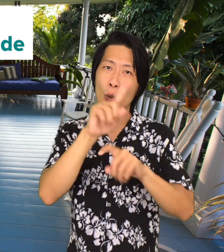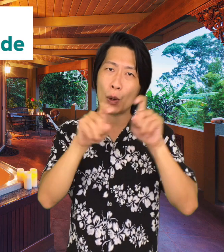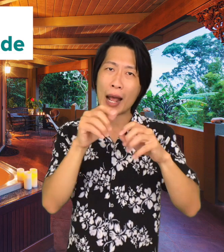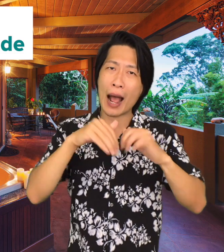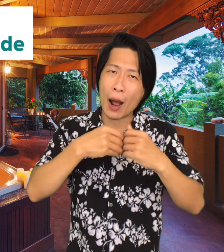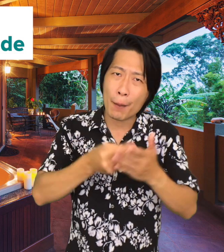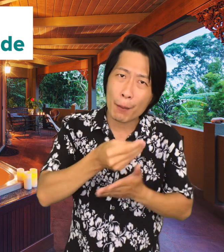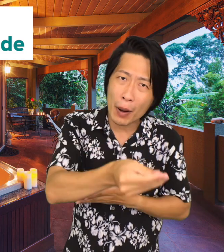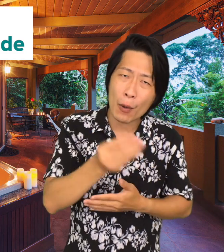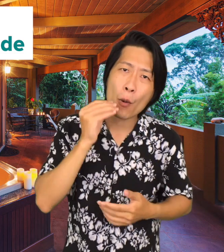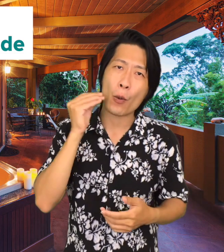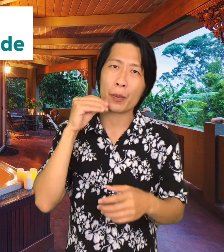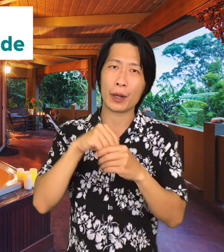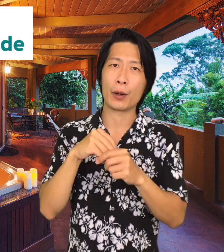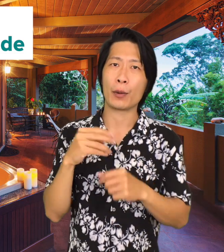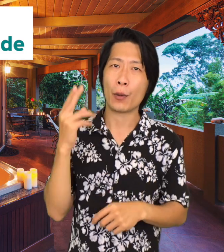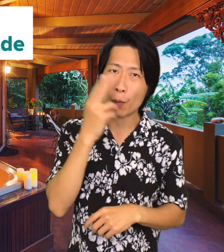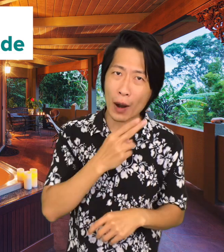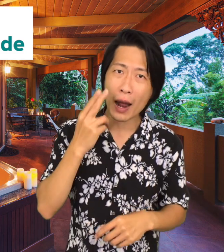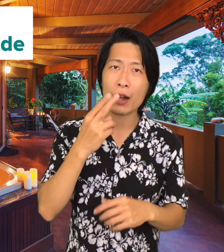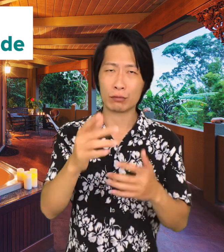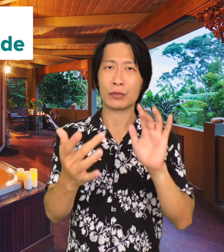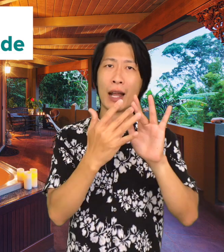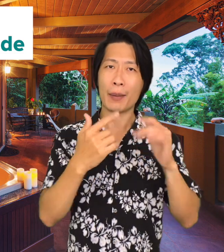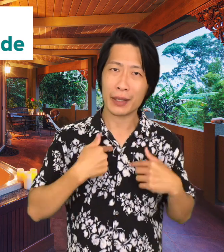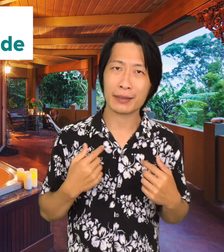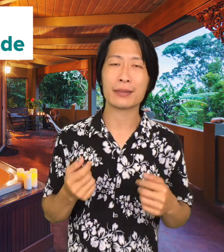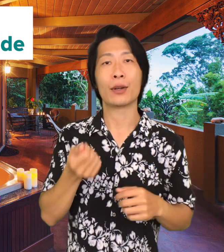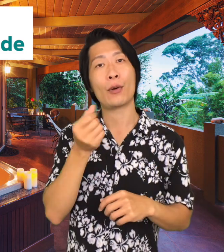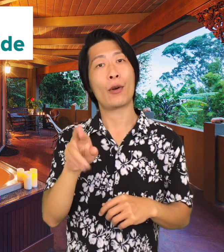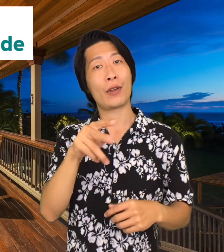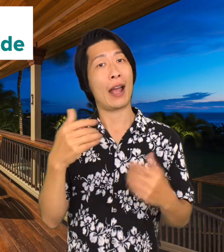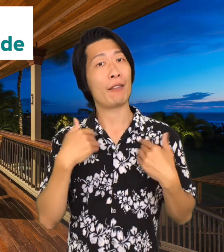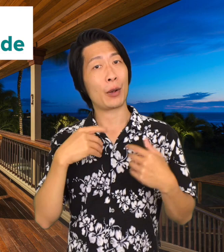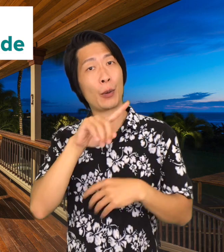any questions about how to buy a home in Hawaii, feel free to contact me